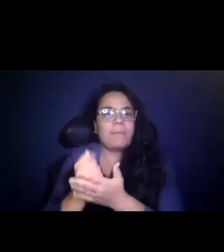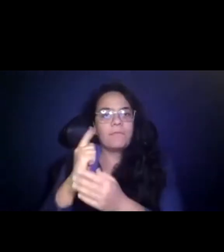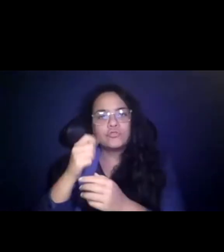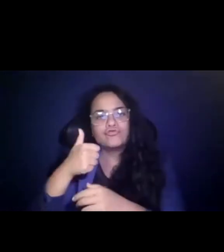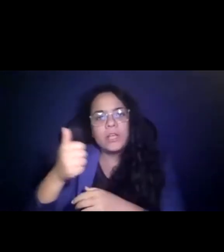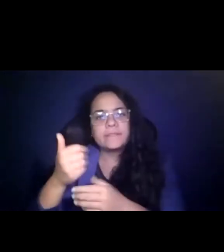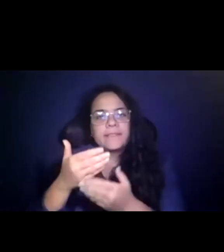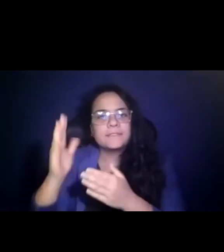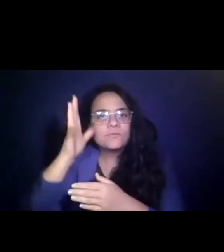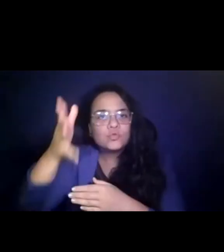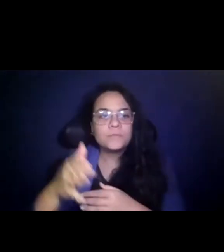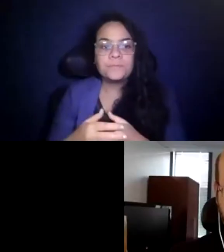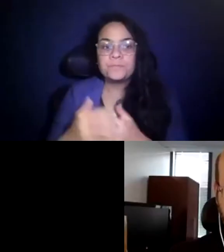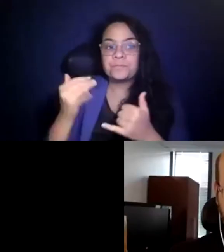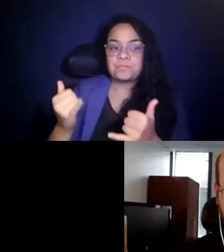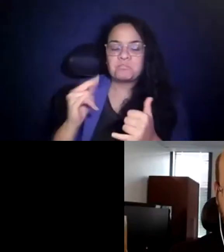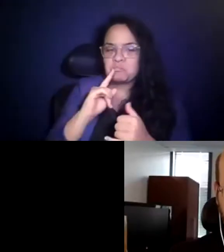15:22:23 And finally, Jimmy from Miami?